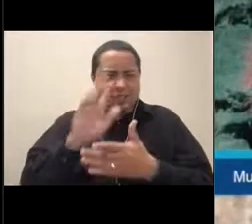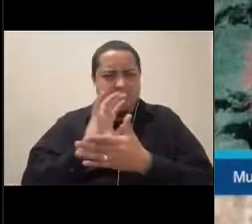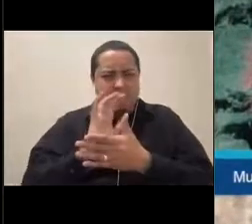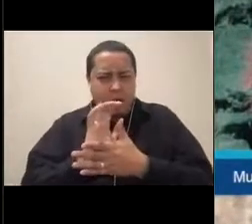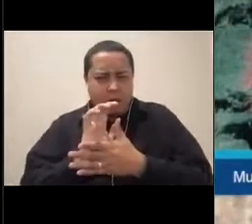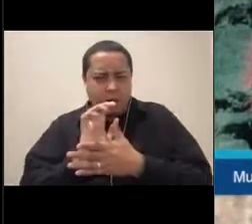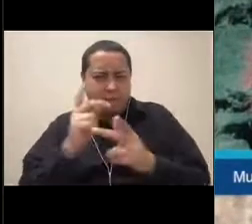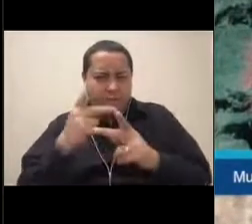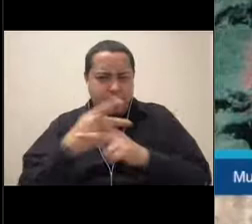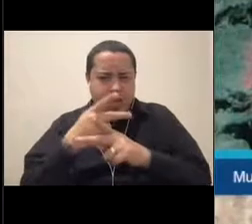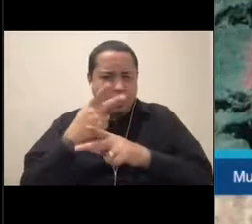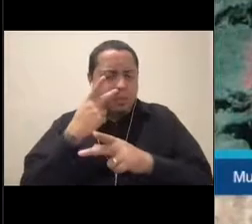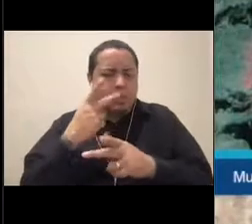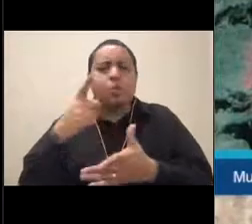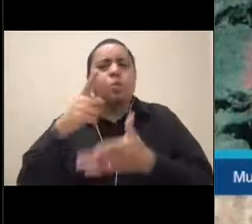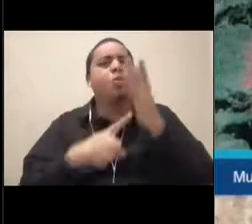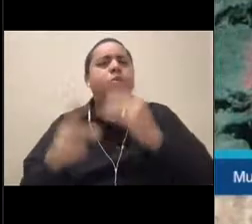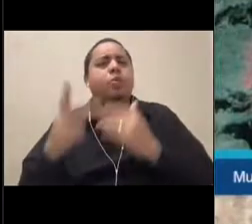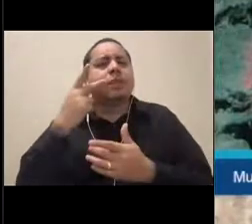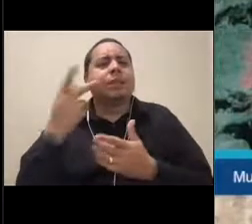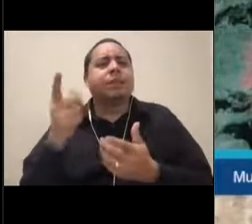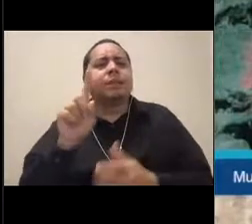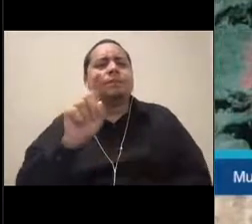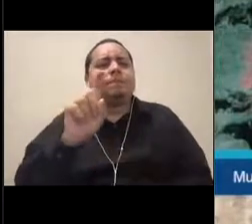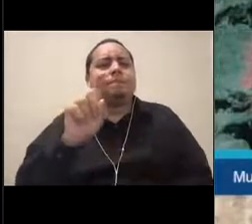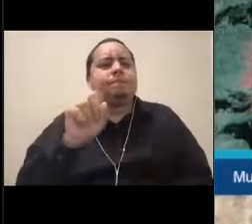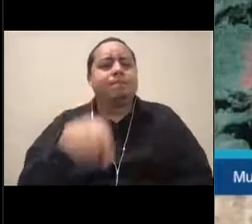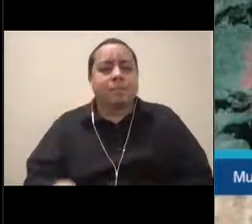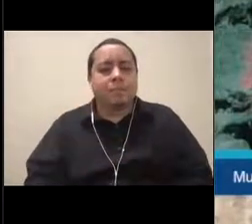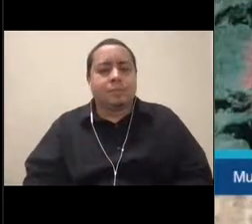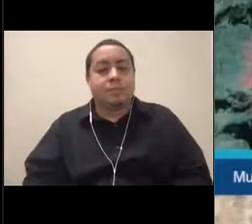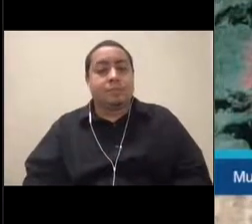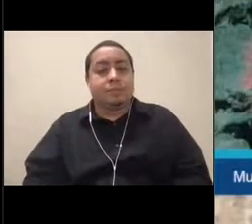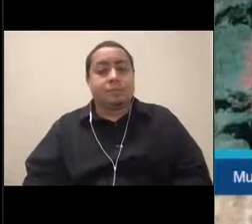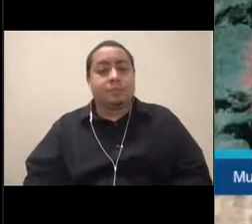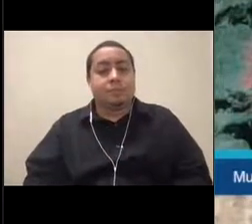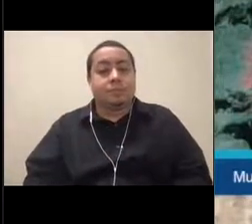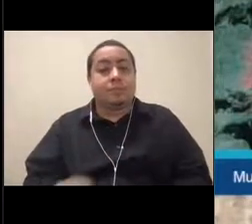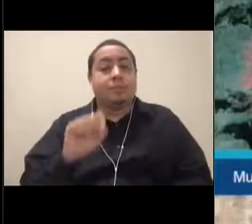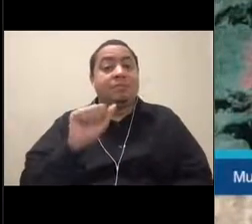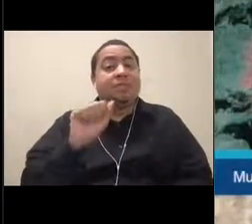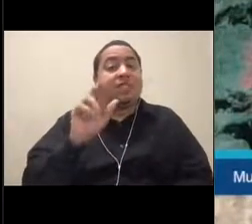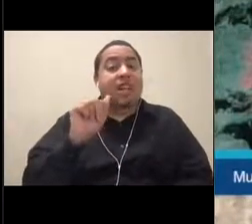What do you guys think we see here? [Nicole] All right. So Sarah says spider crab.